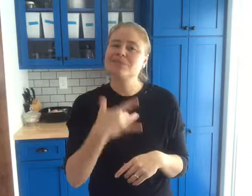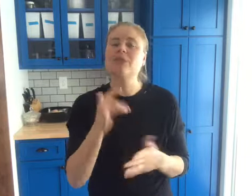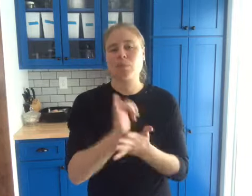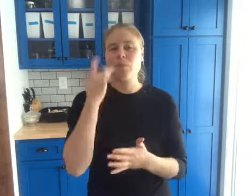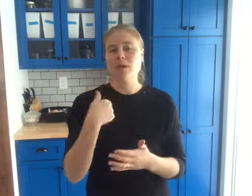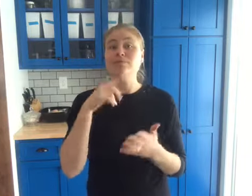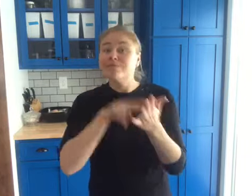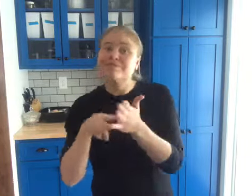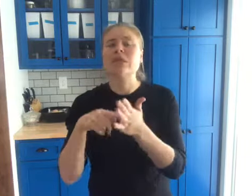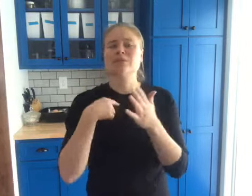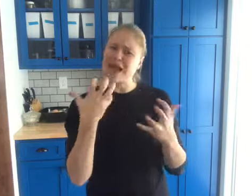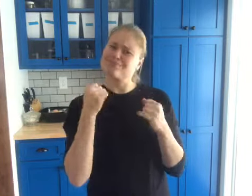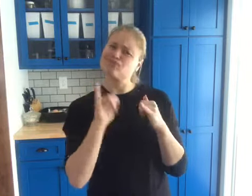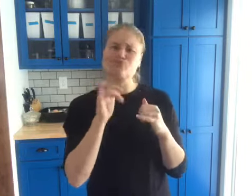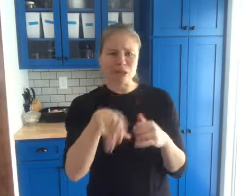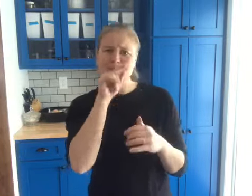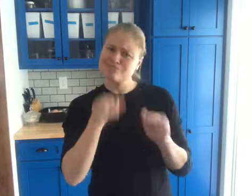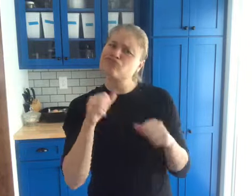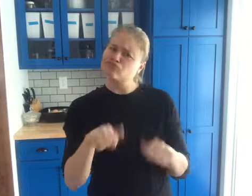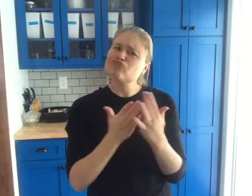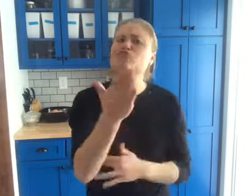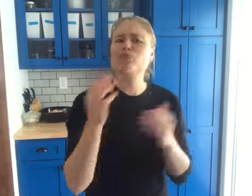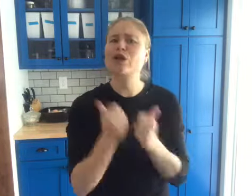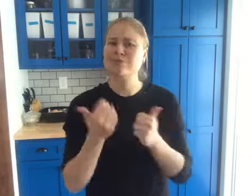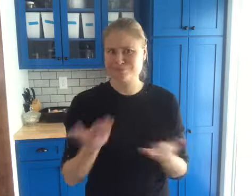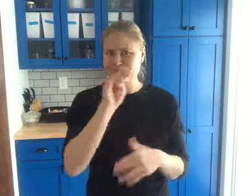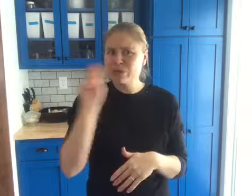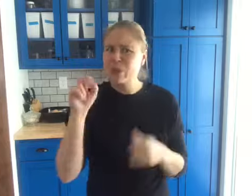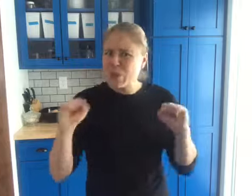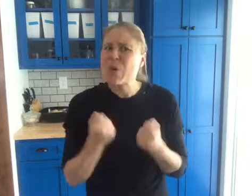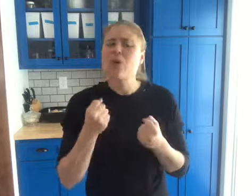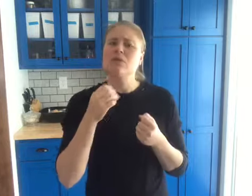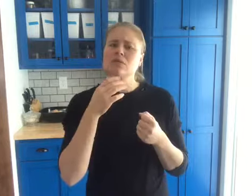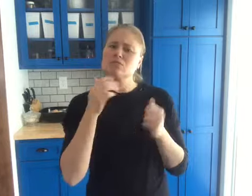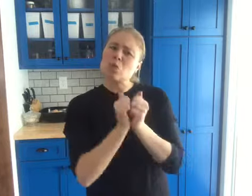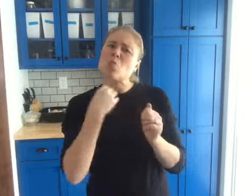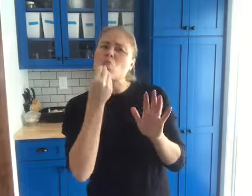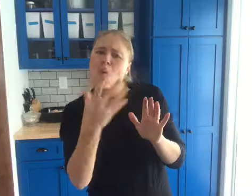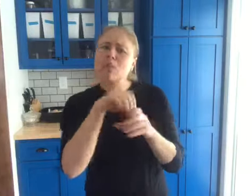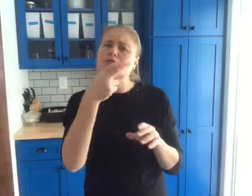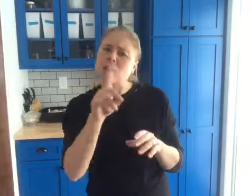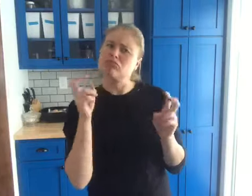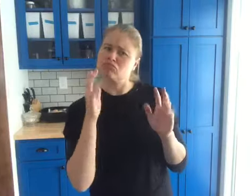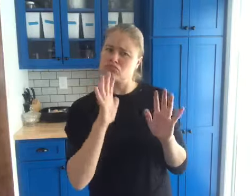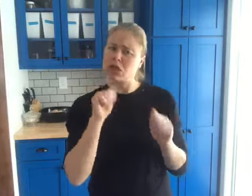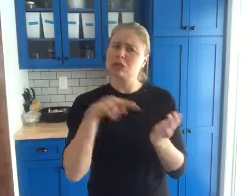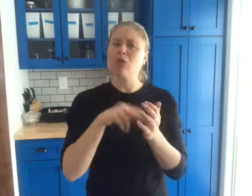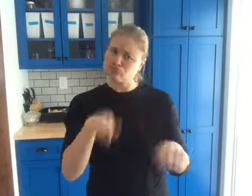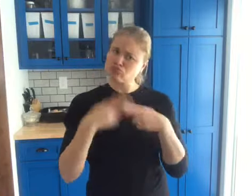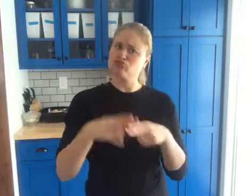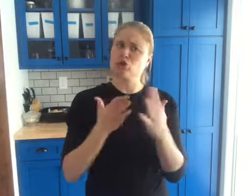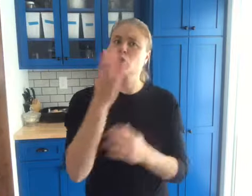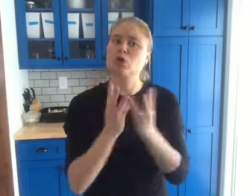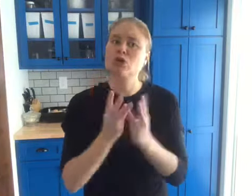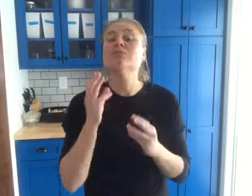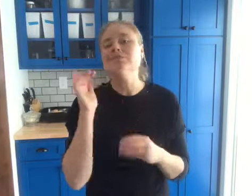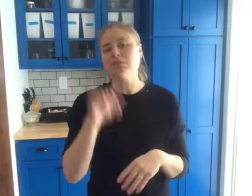When I research for hens, I look for hens that can stand cold winter season like here in Minnesota.